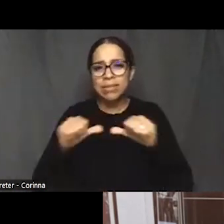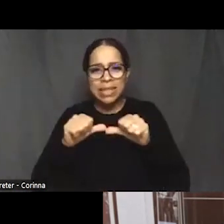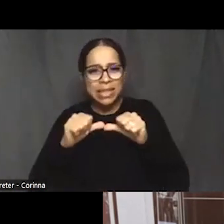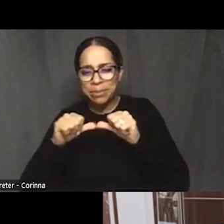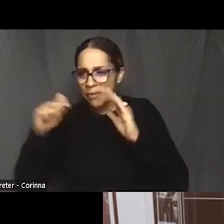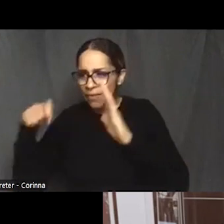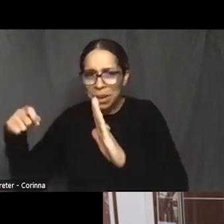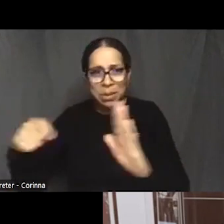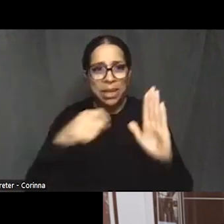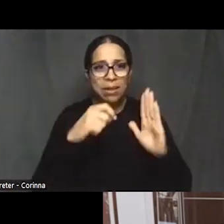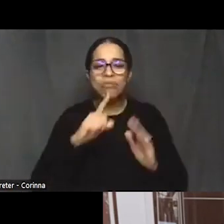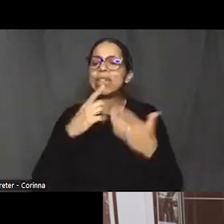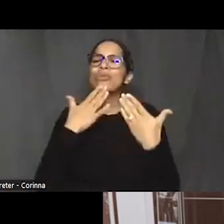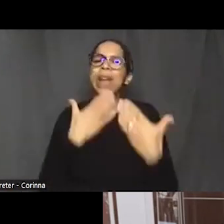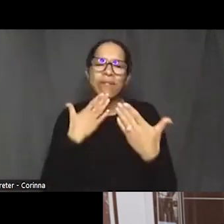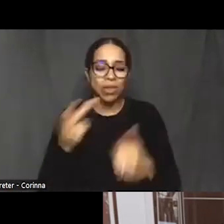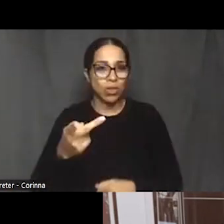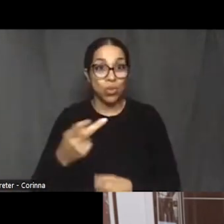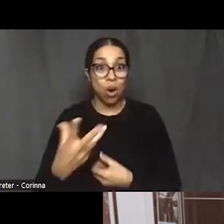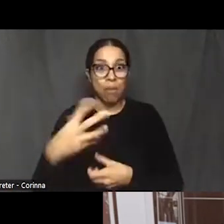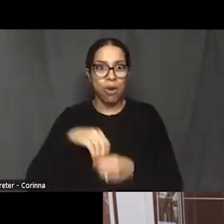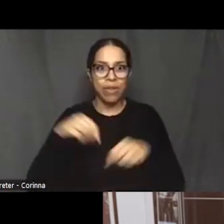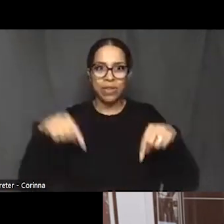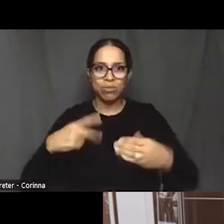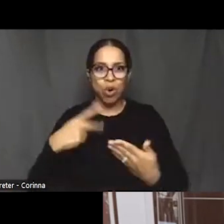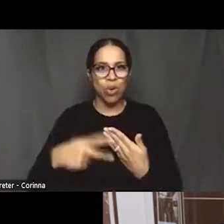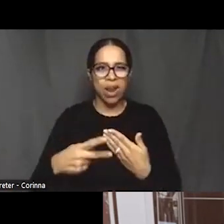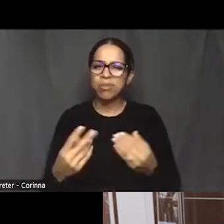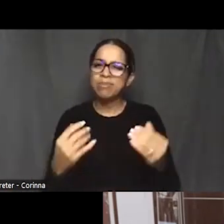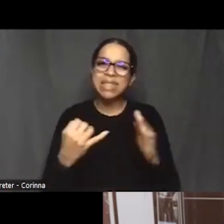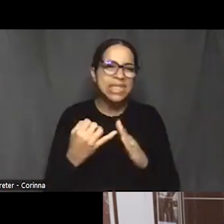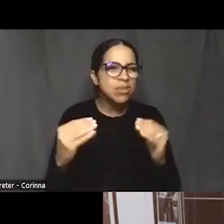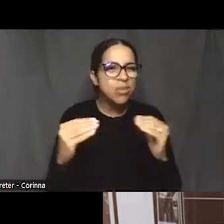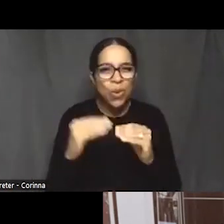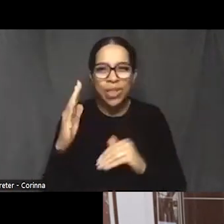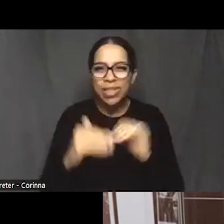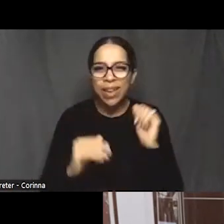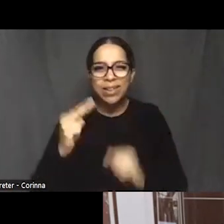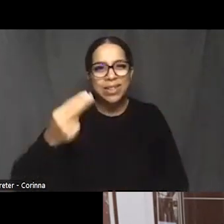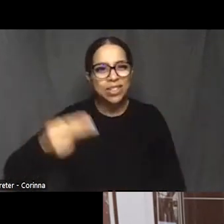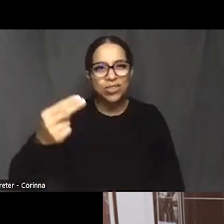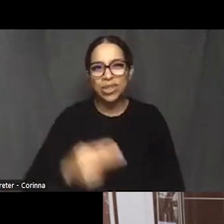because it's more than history. Thank you, Michel.